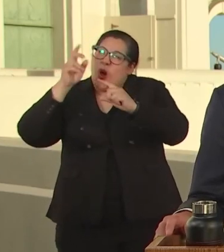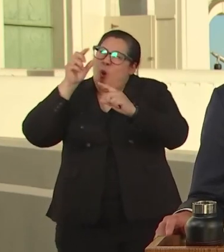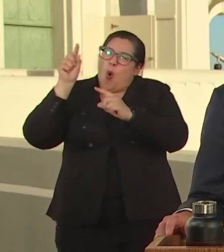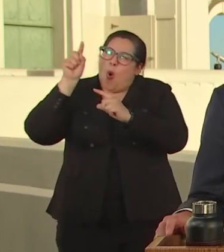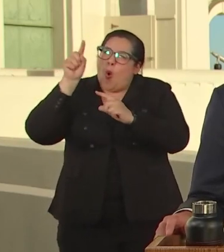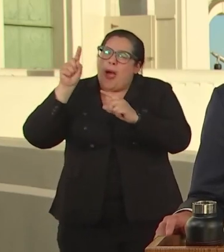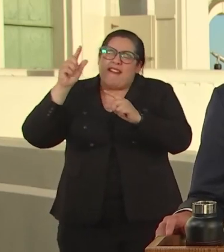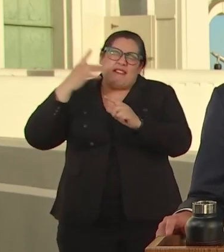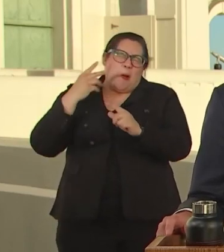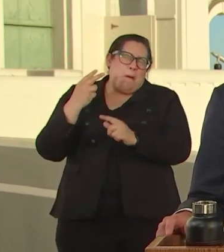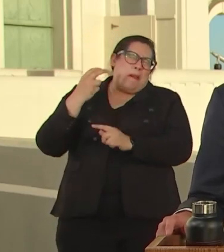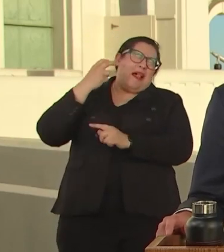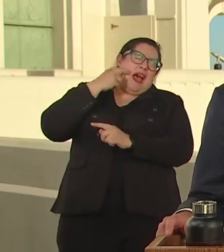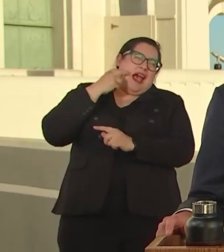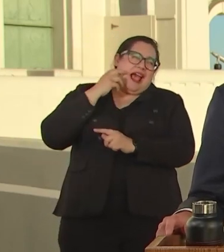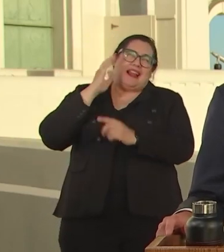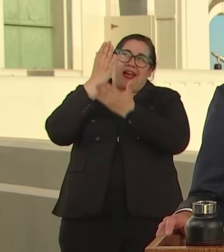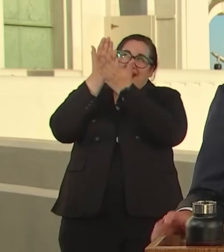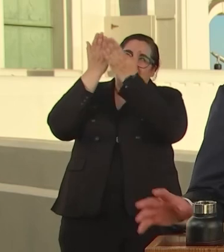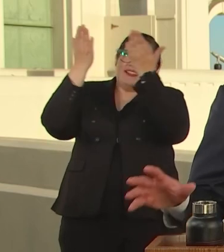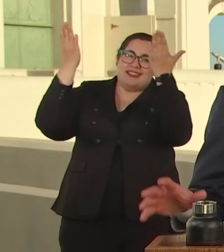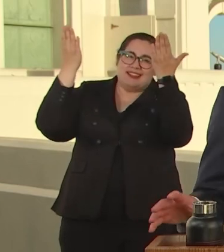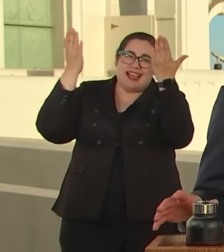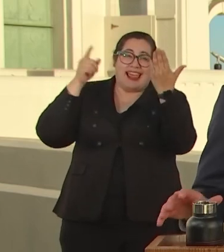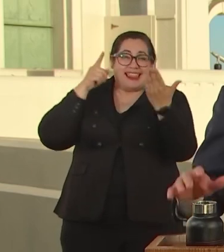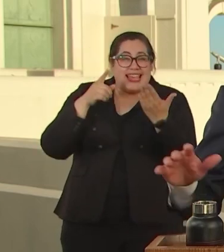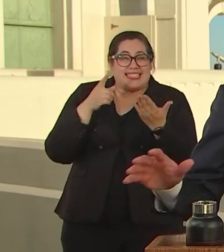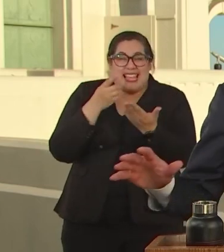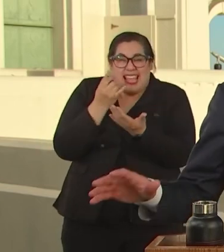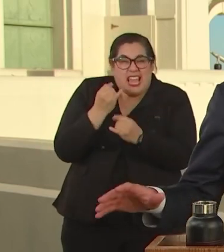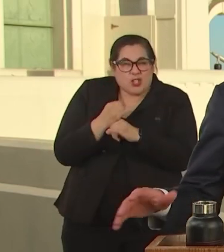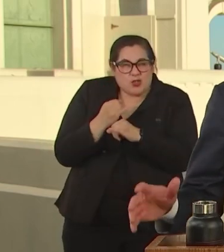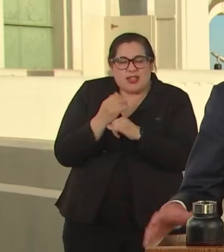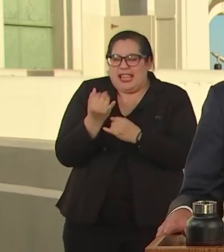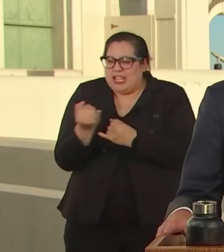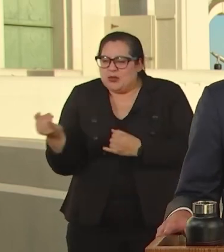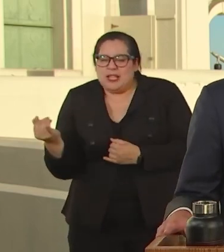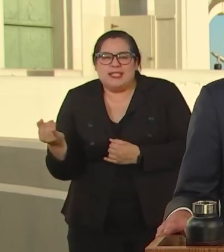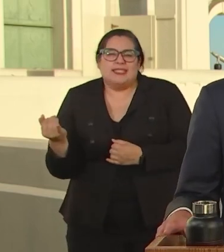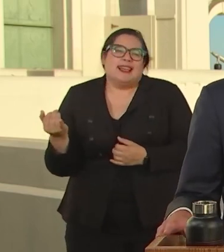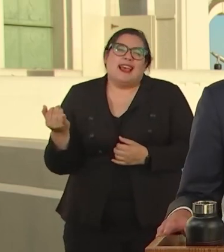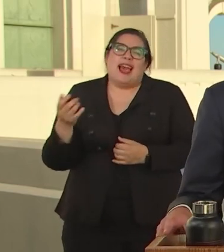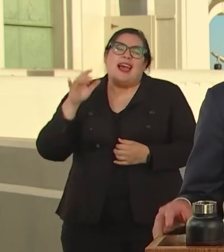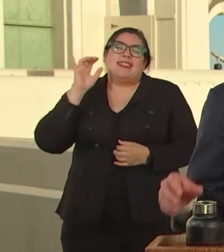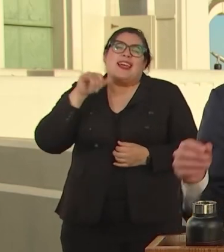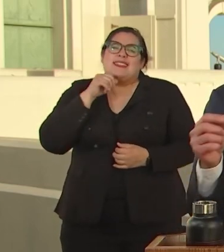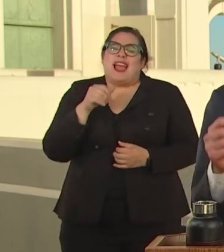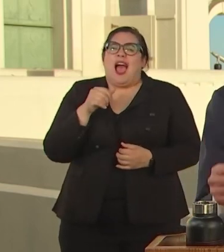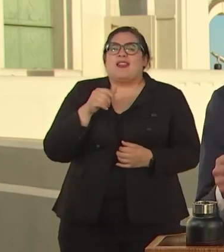THESE INSTRUMENTS ARE NOT SET ASIDE FOR ASTRONOMERS.